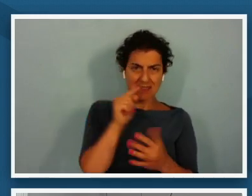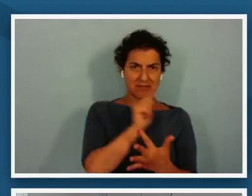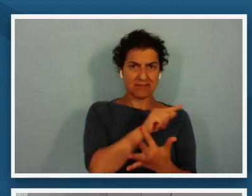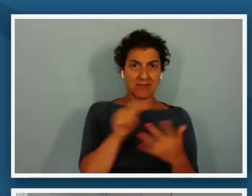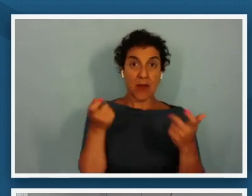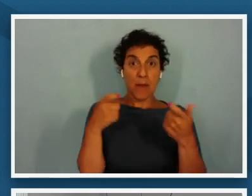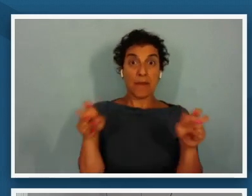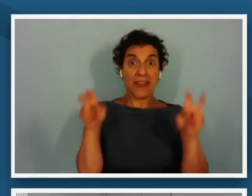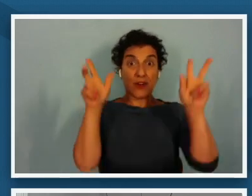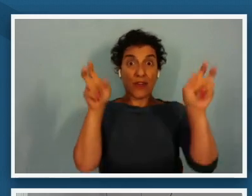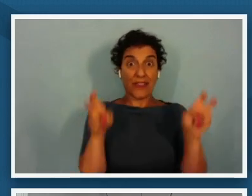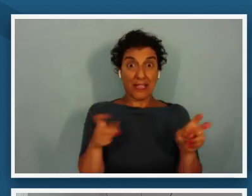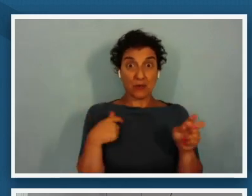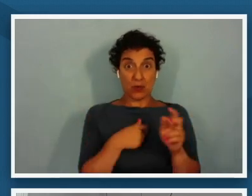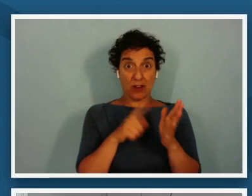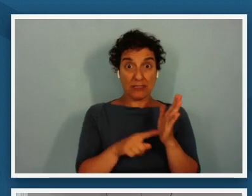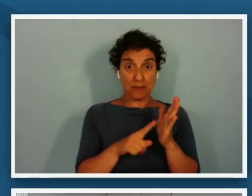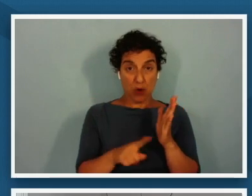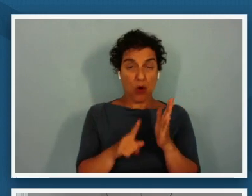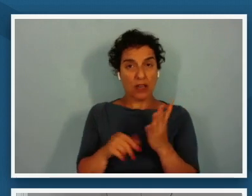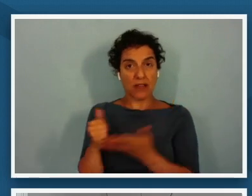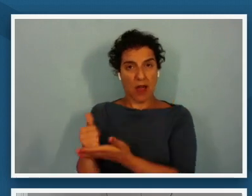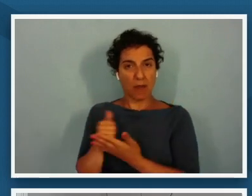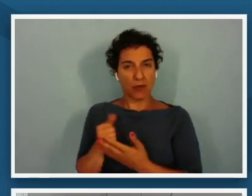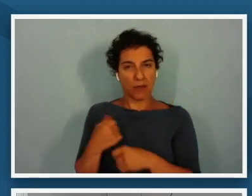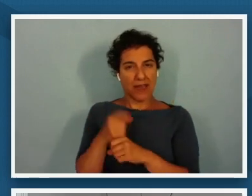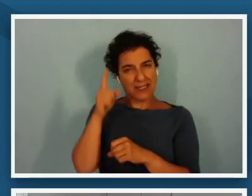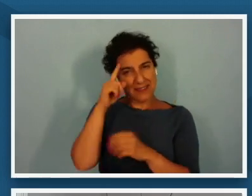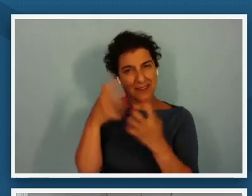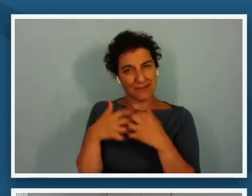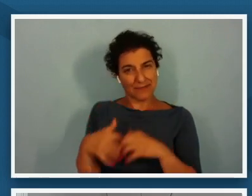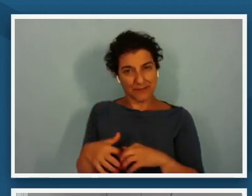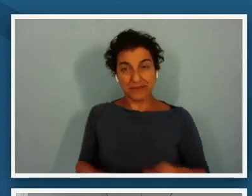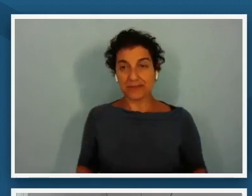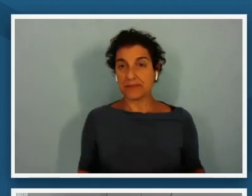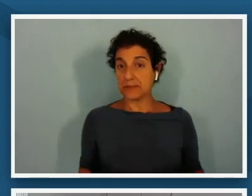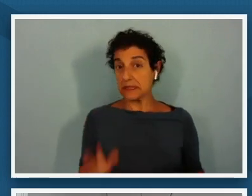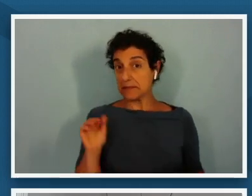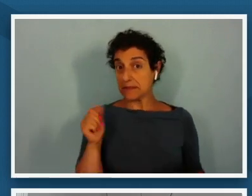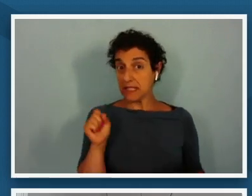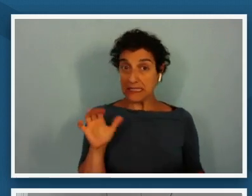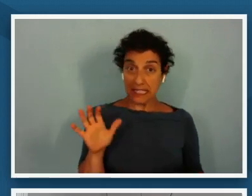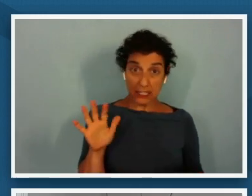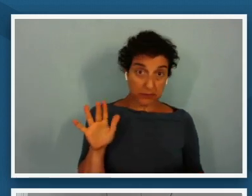together so with 10 more seconds